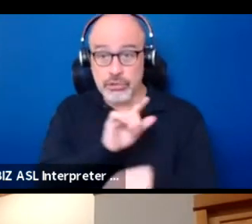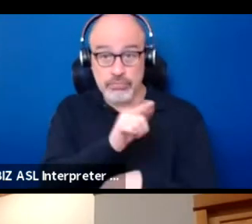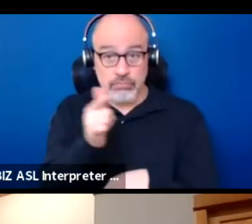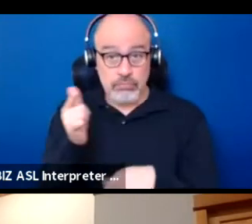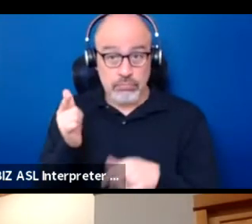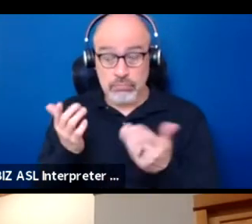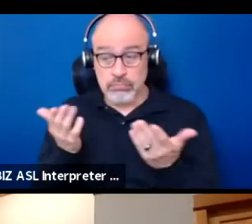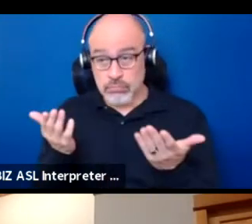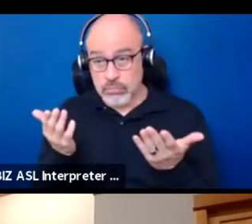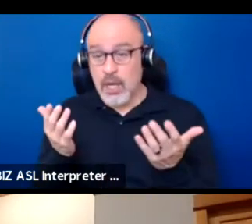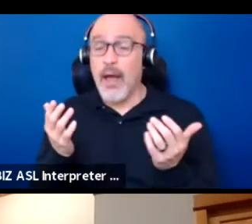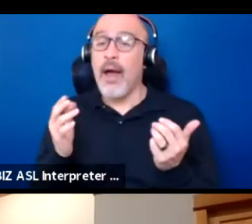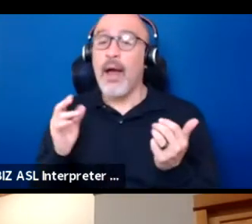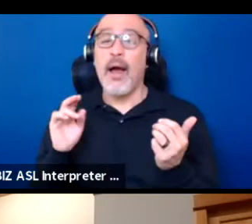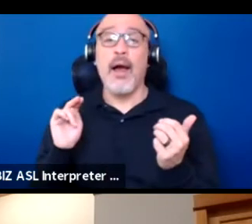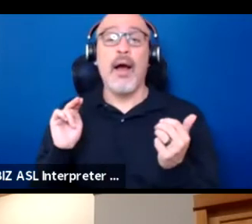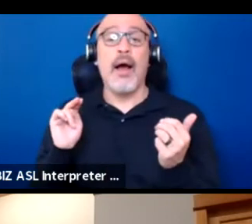And Neeemah, do you want to go start again?